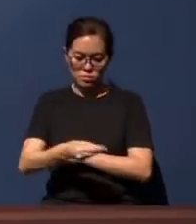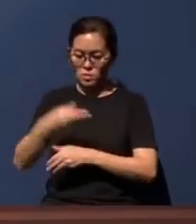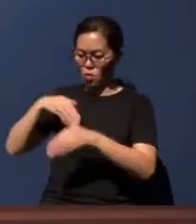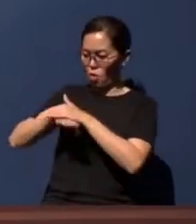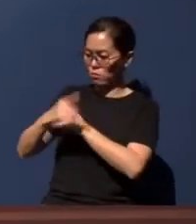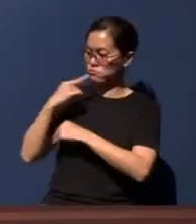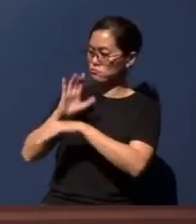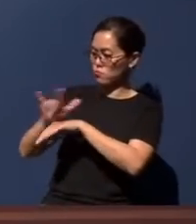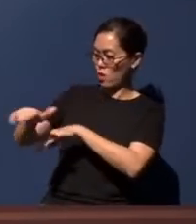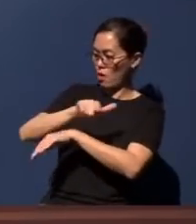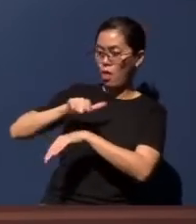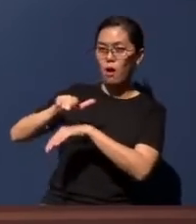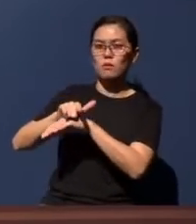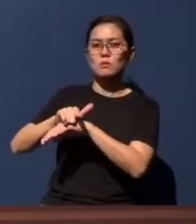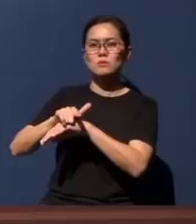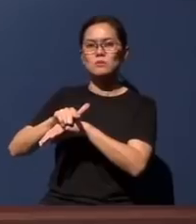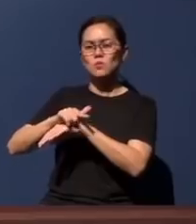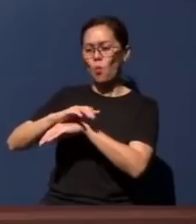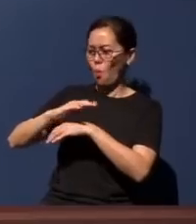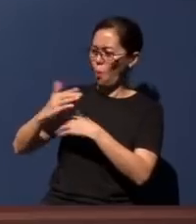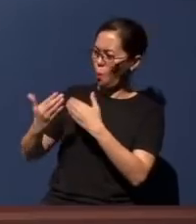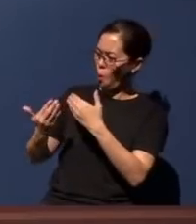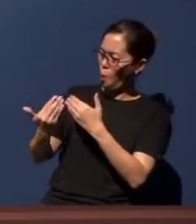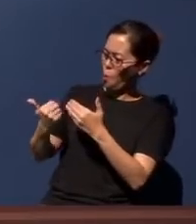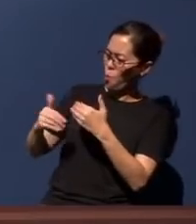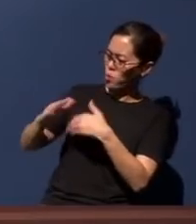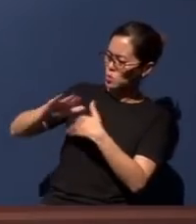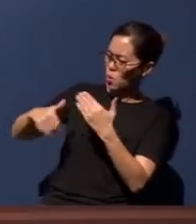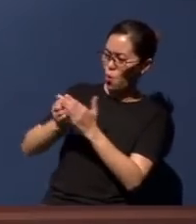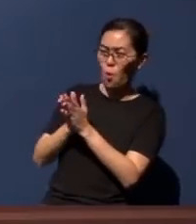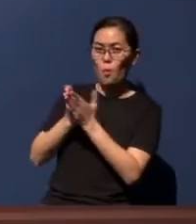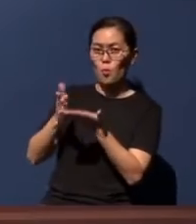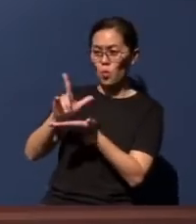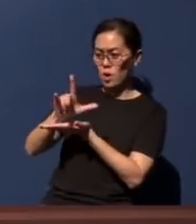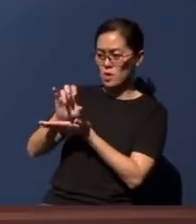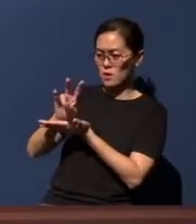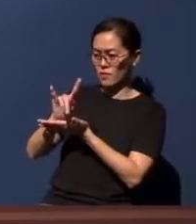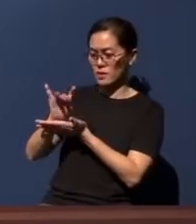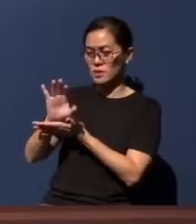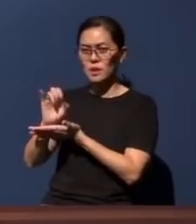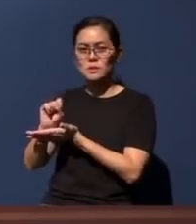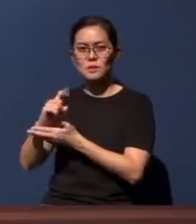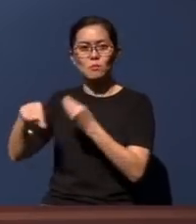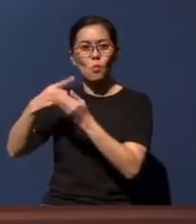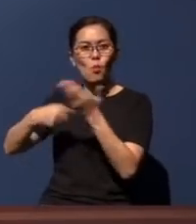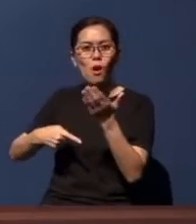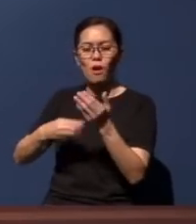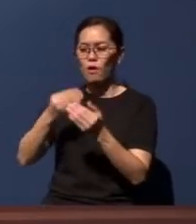the entire book of Leviticus is about food laws and food ceremony and all about food